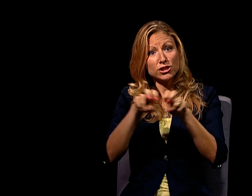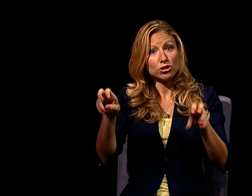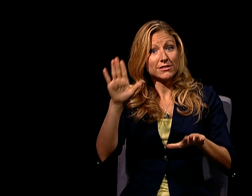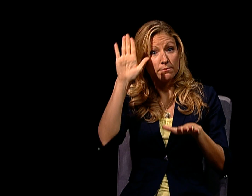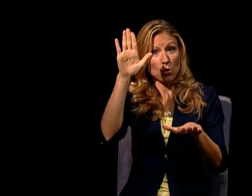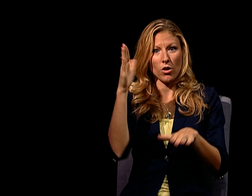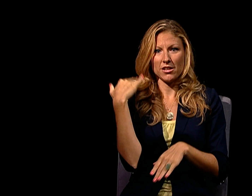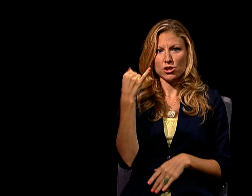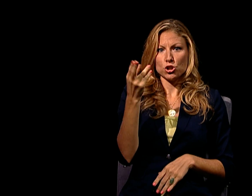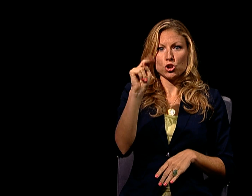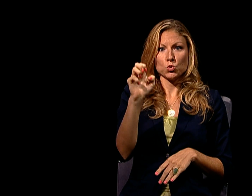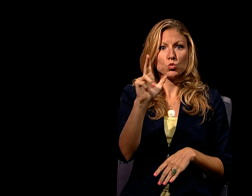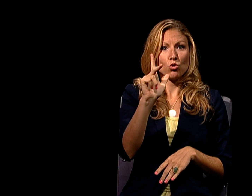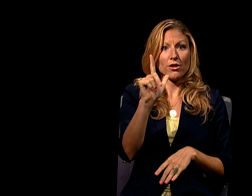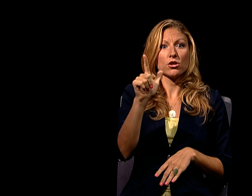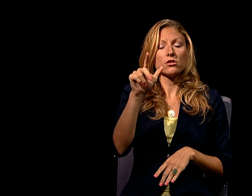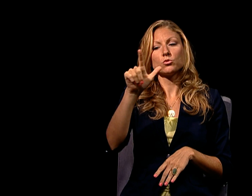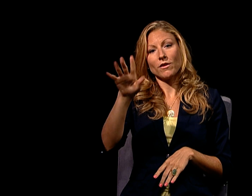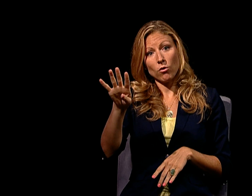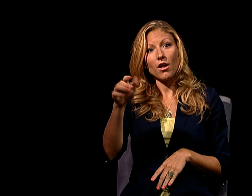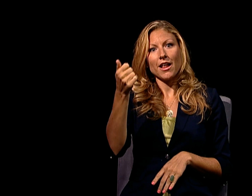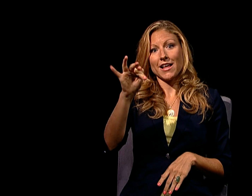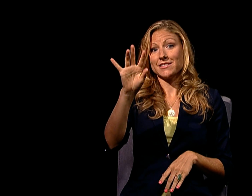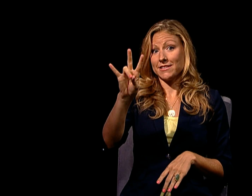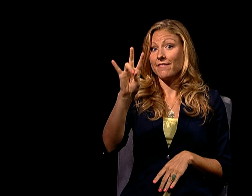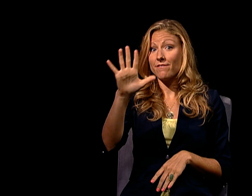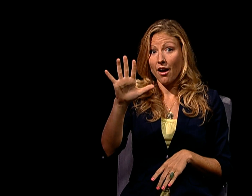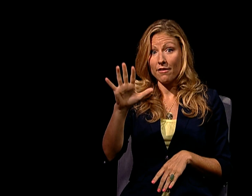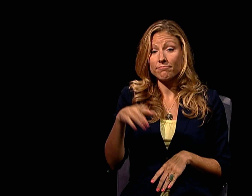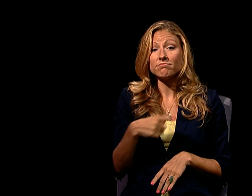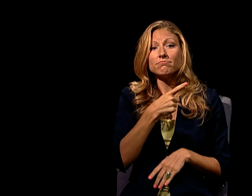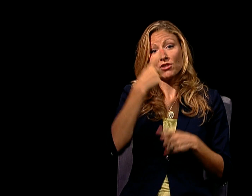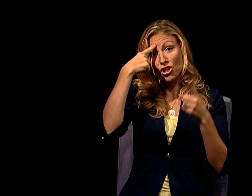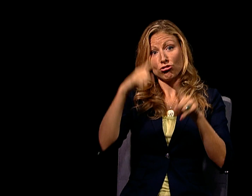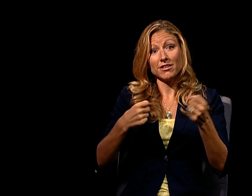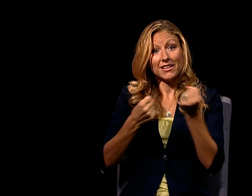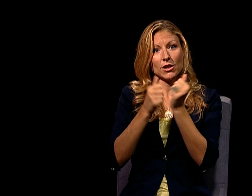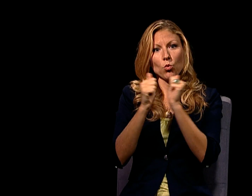OF JUNE 23rd AND 24th, 1975.